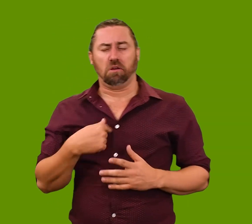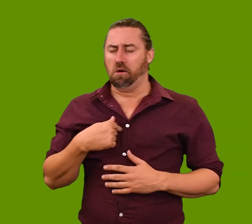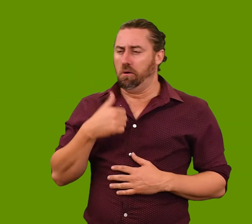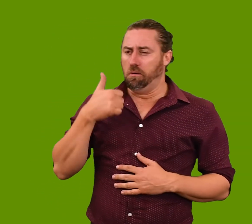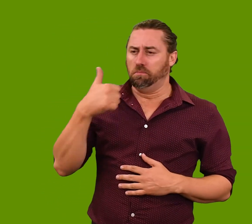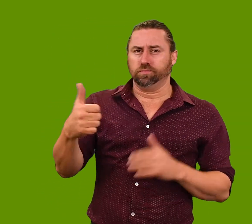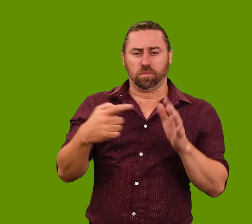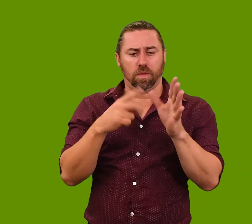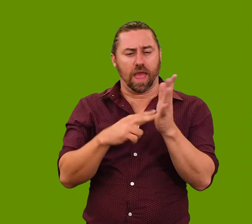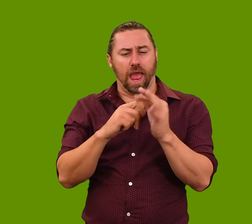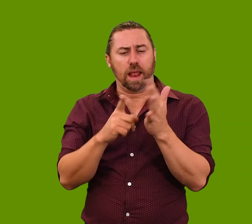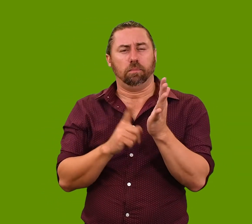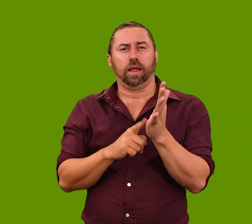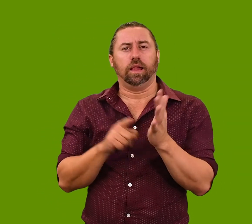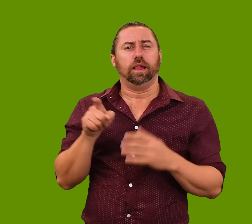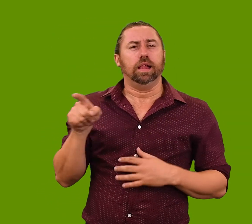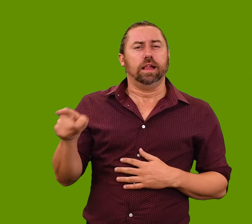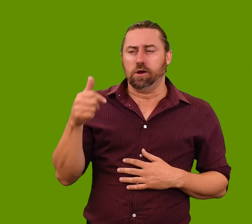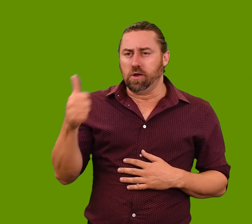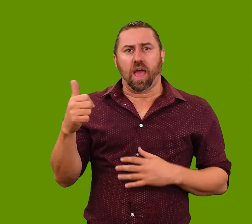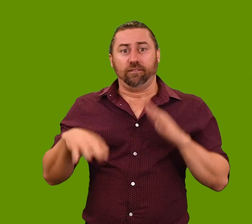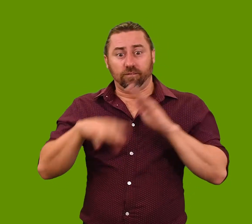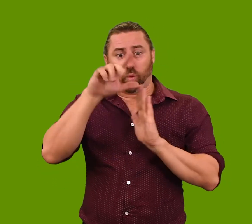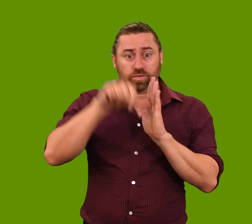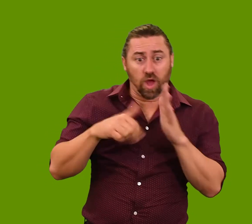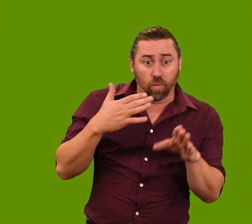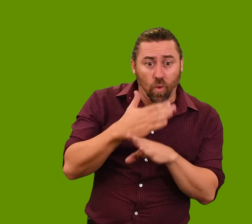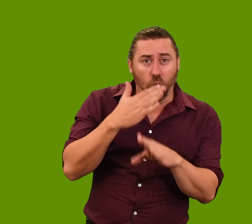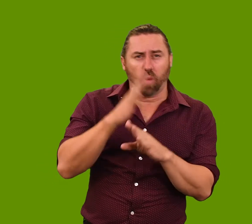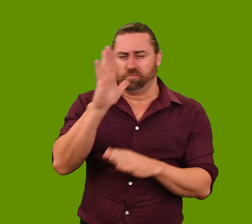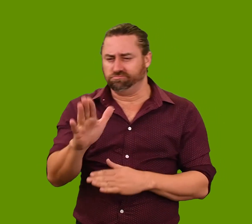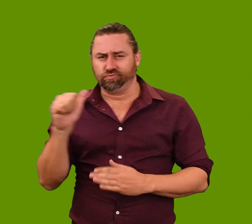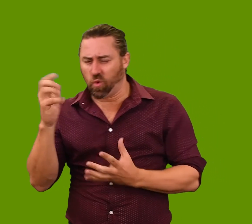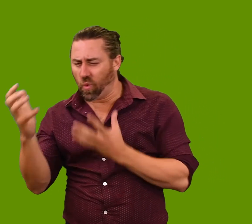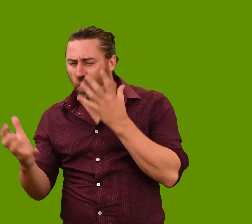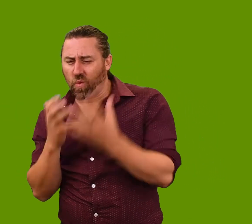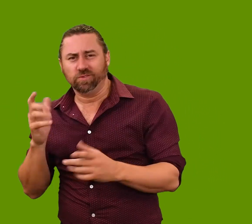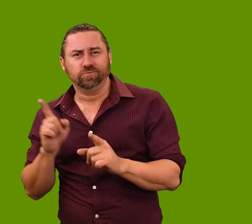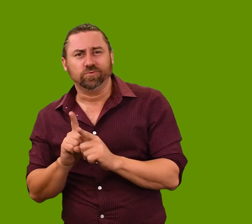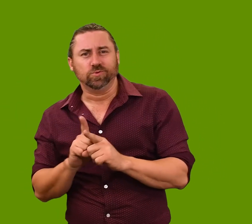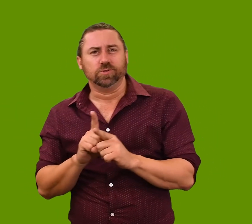‘I admire Annabel because she energetically juggles full-time work and excellent cooking